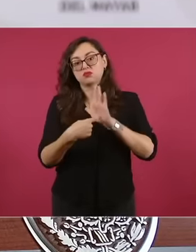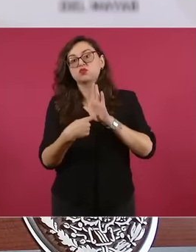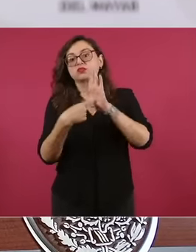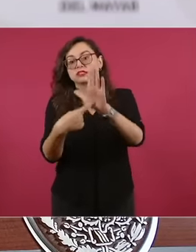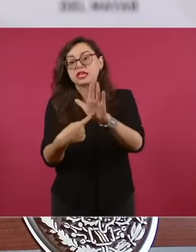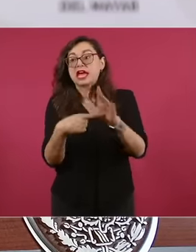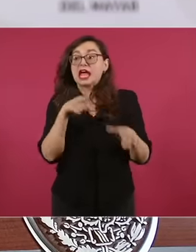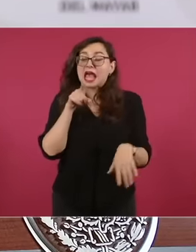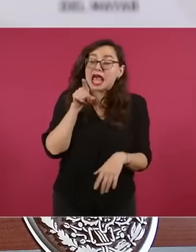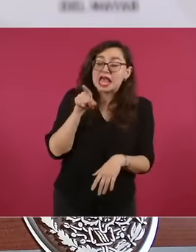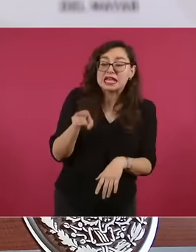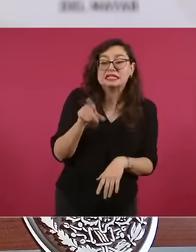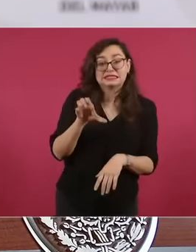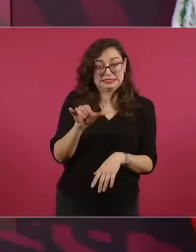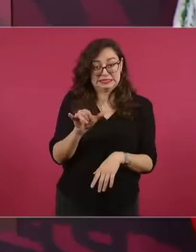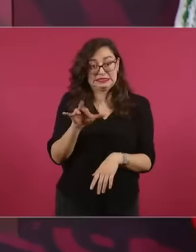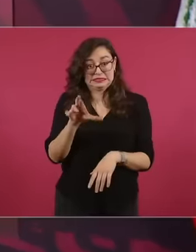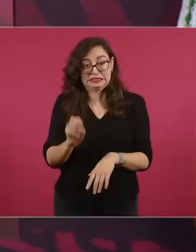of the